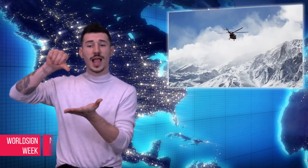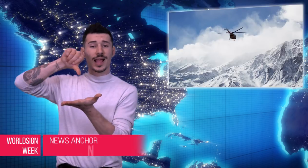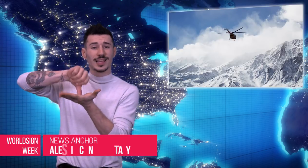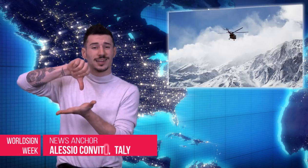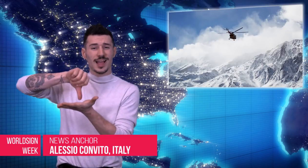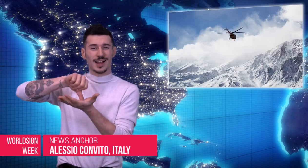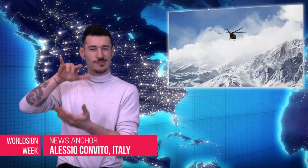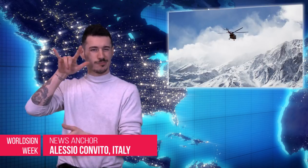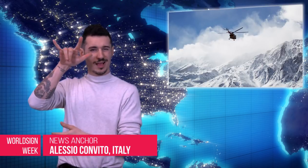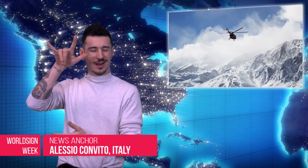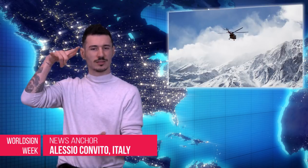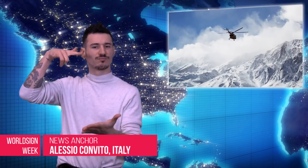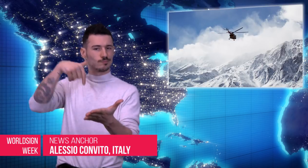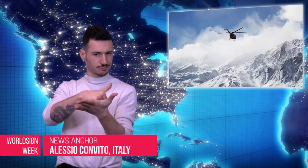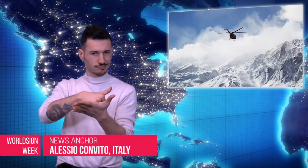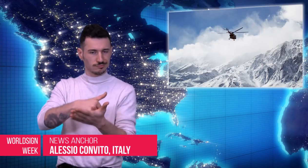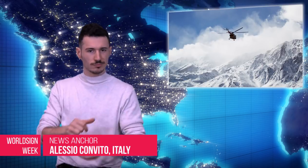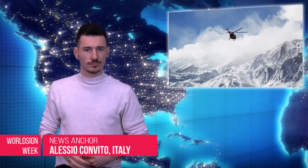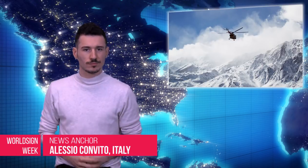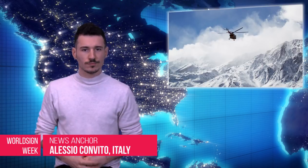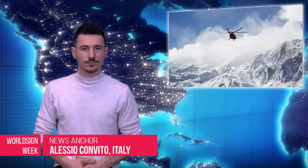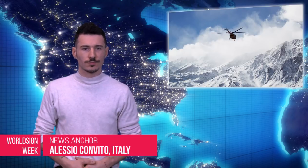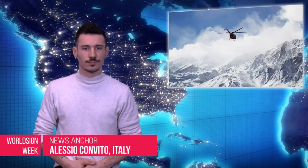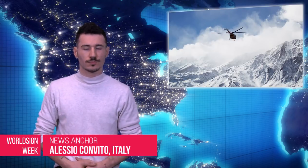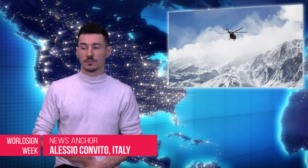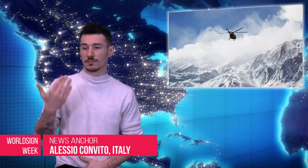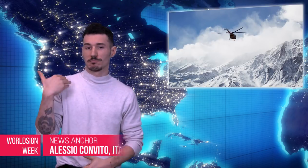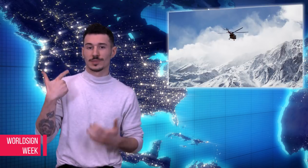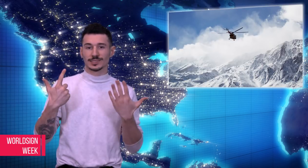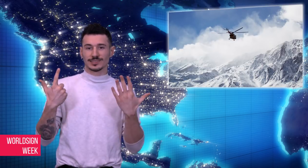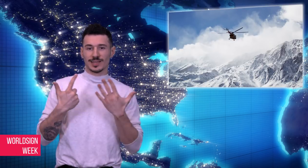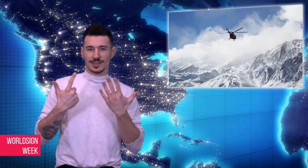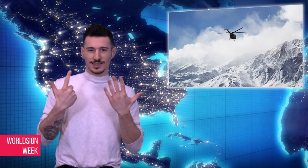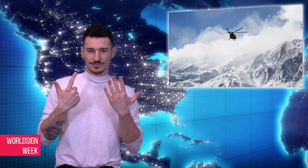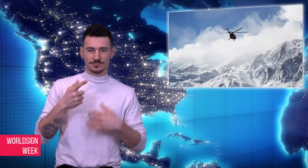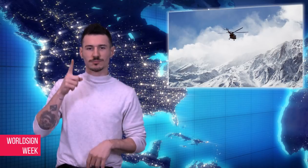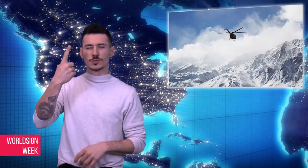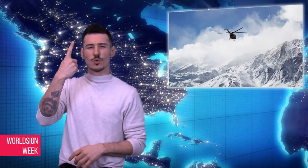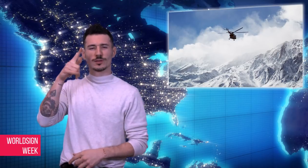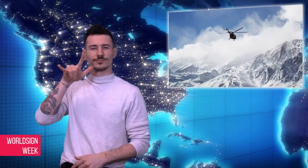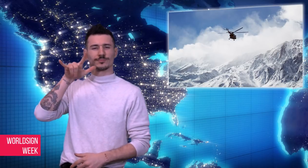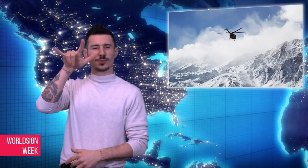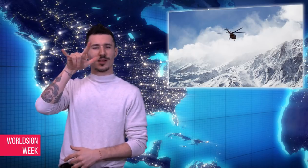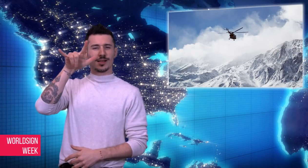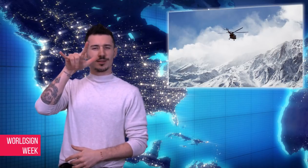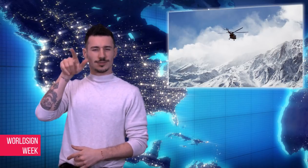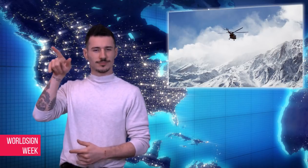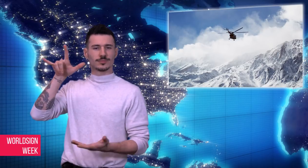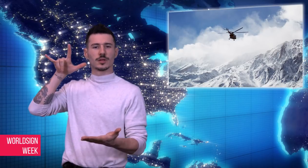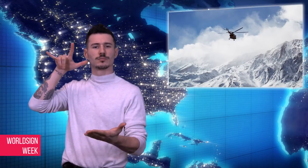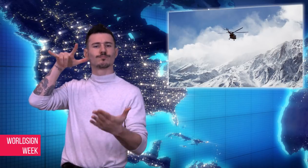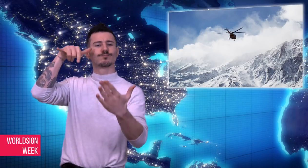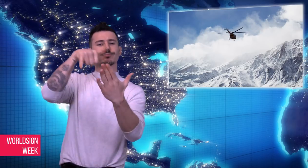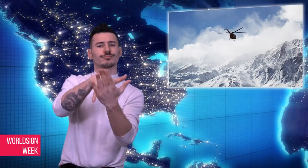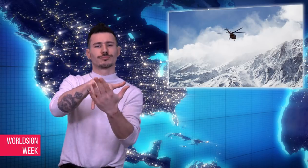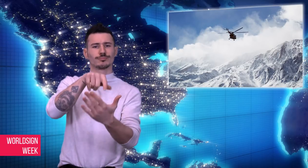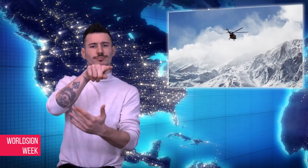Alessio: Iranian plane crash On Sunday, a regional airplane crashed